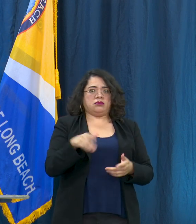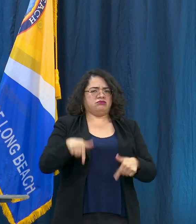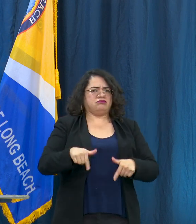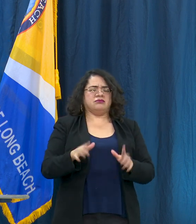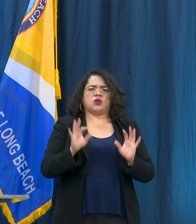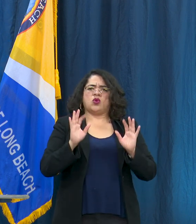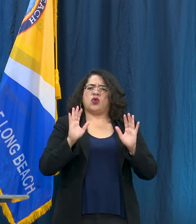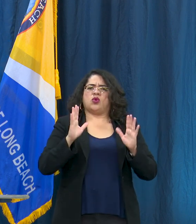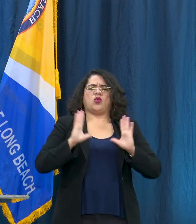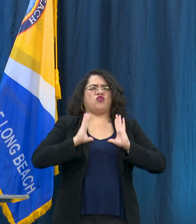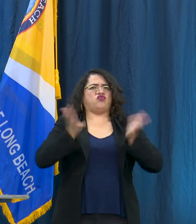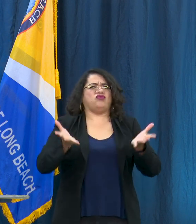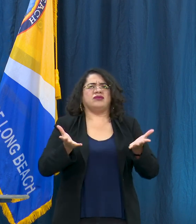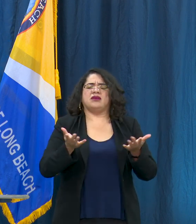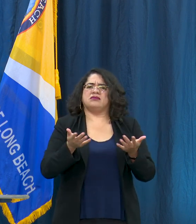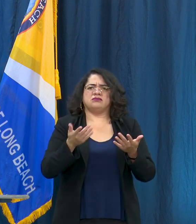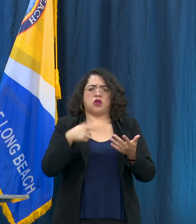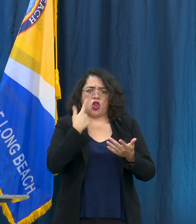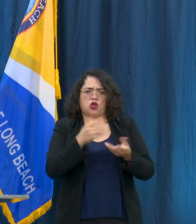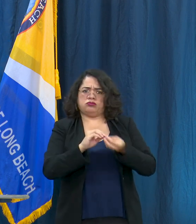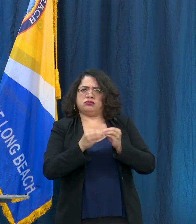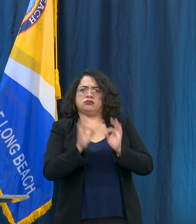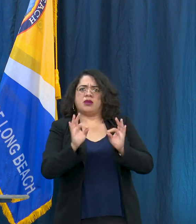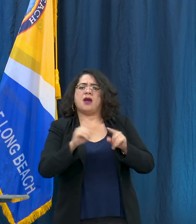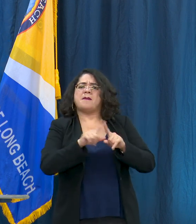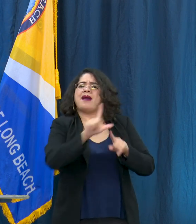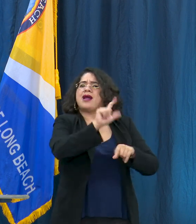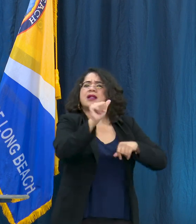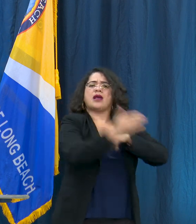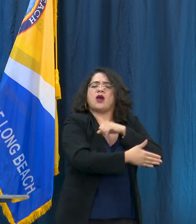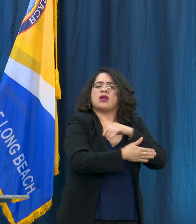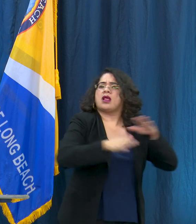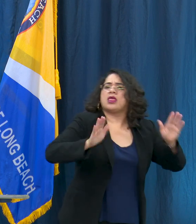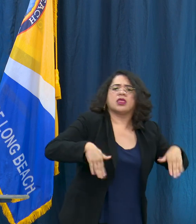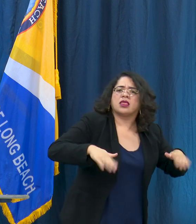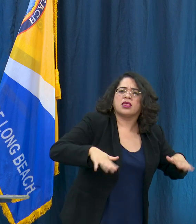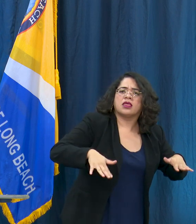behind significantly the rest of the state and so that's important for us to